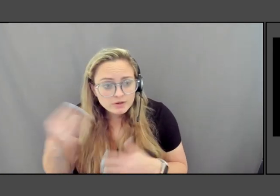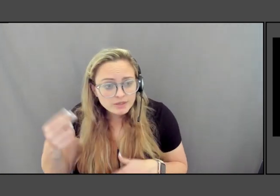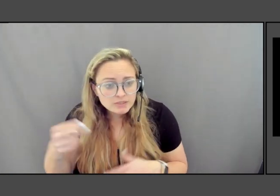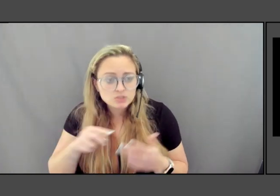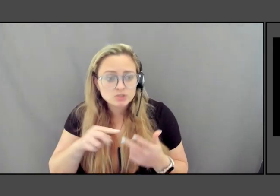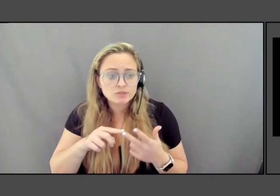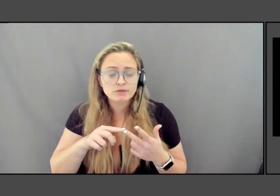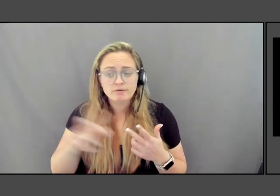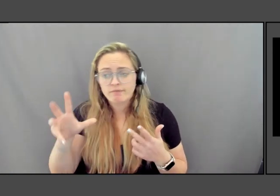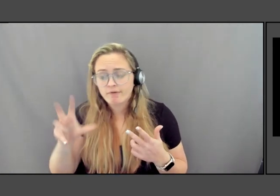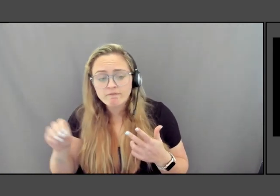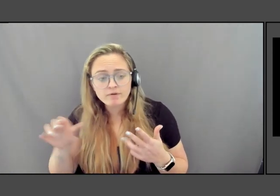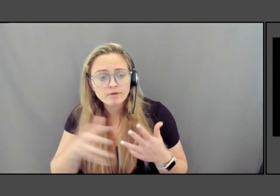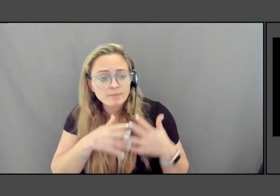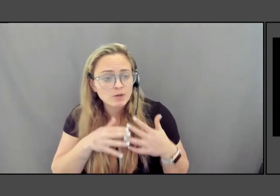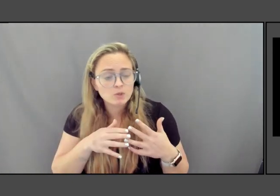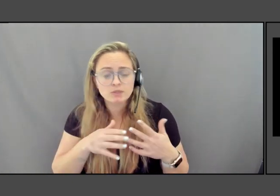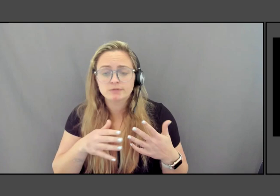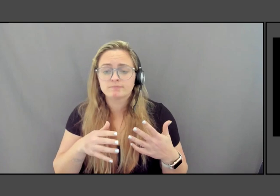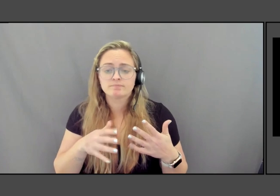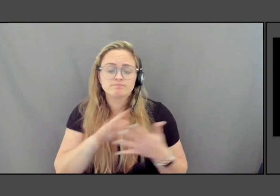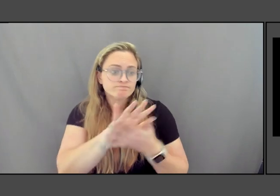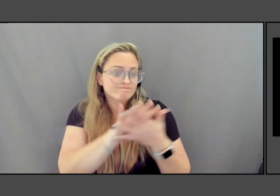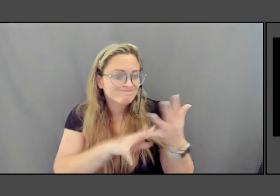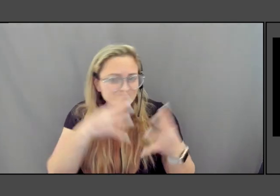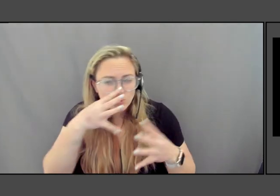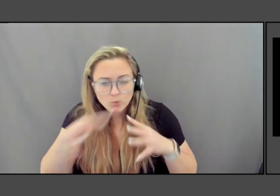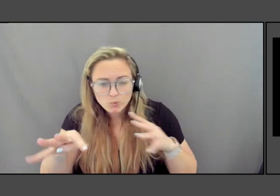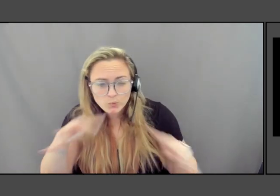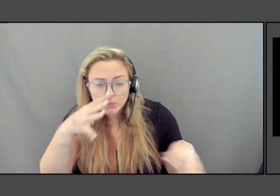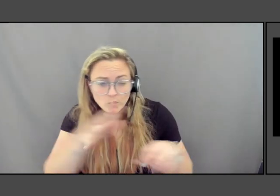And we're really now beginning to address and confront that.